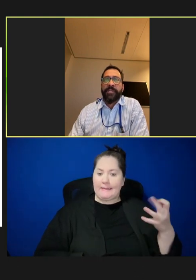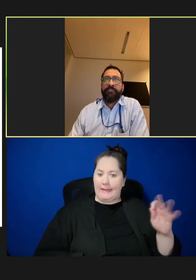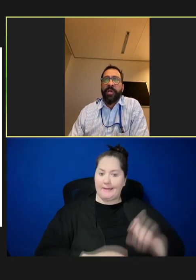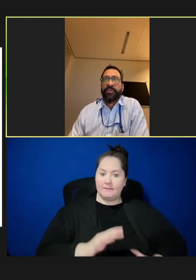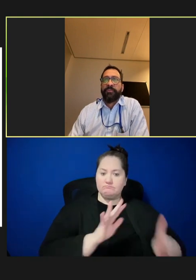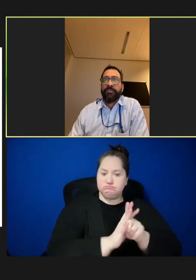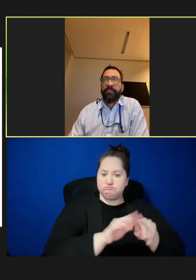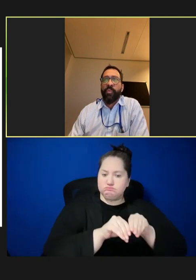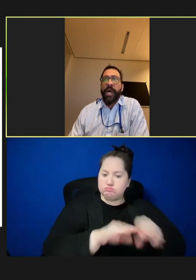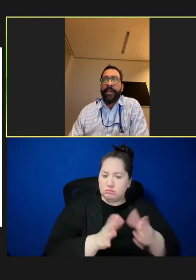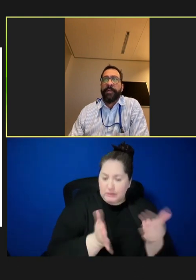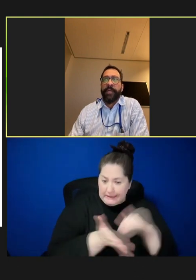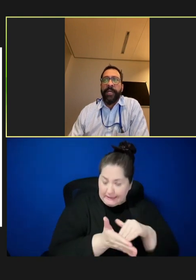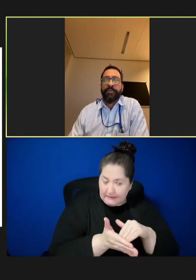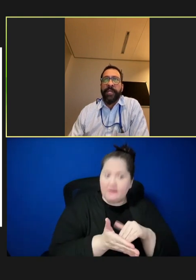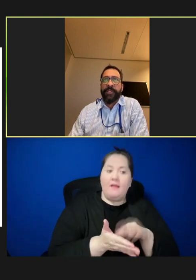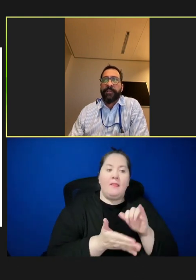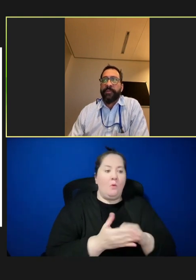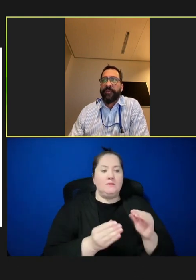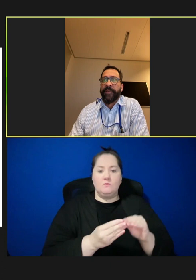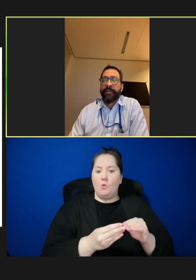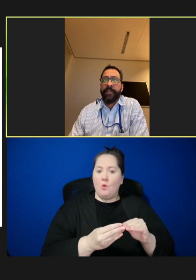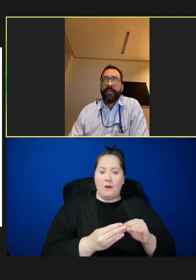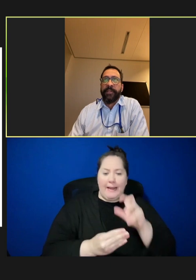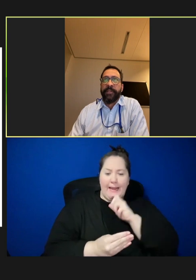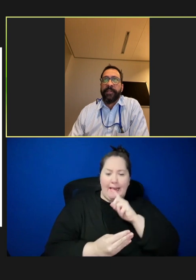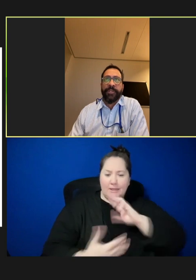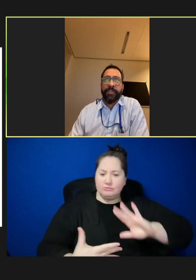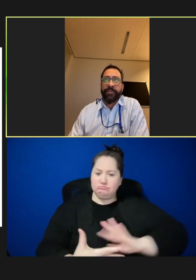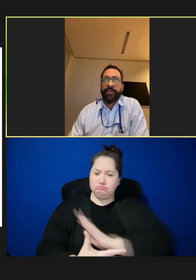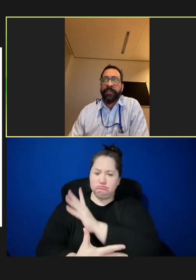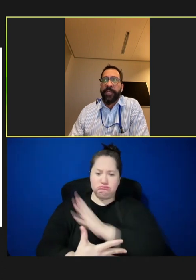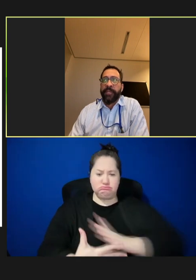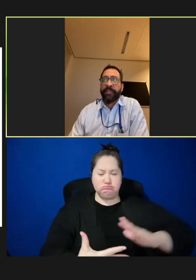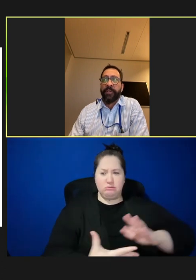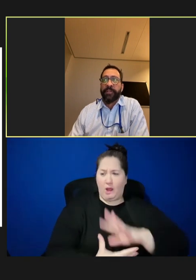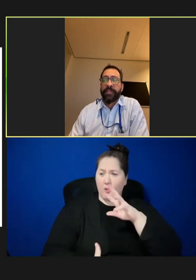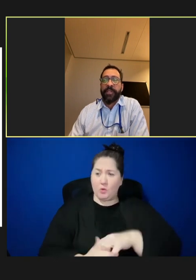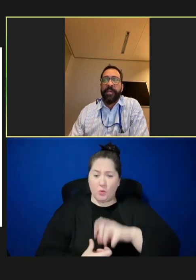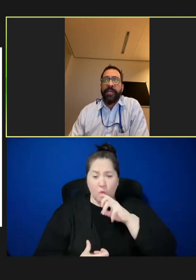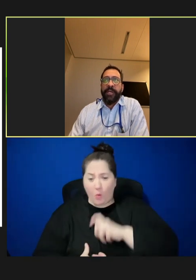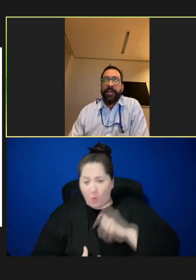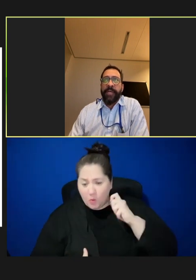was a much wider age range that was affected, including older children and adults. And that